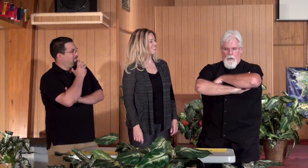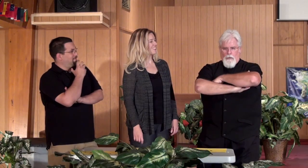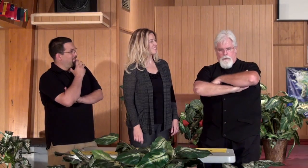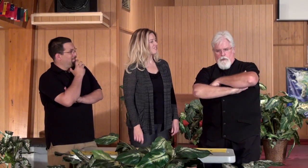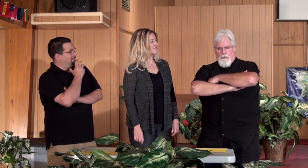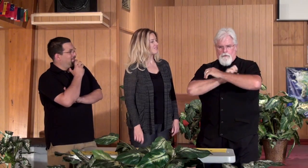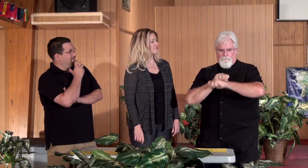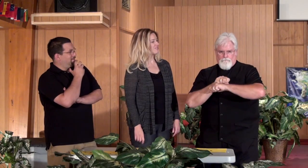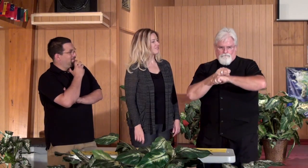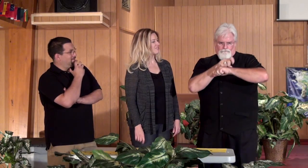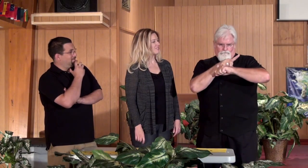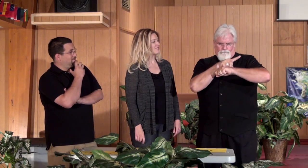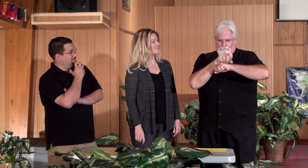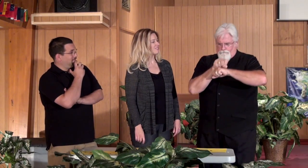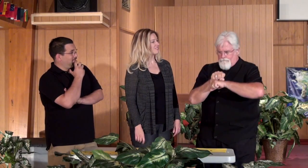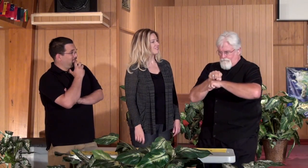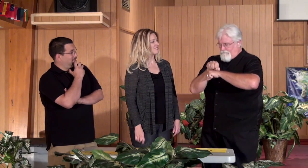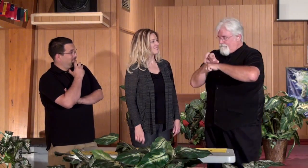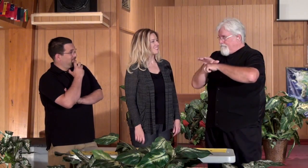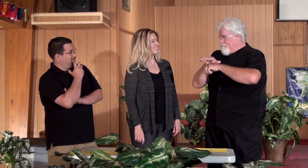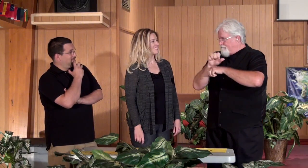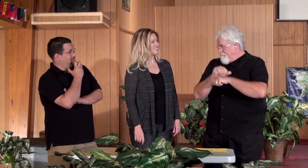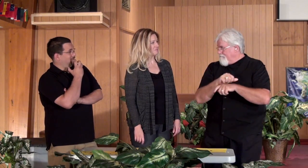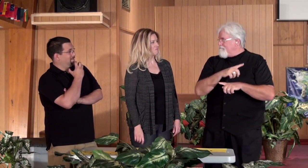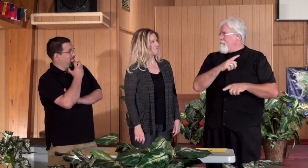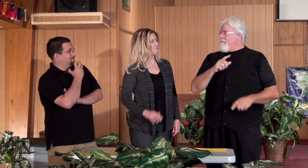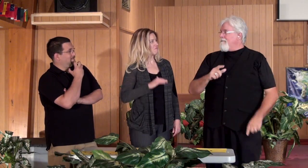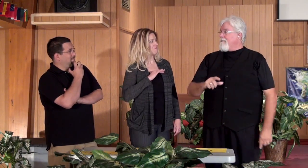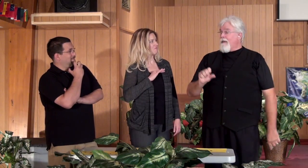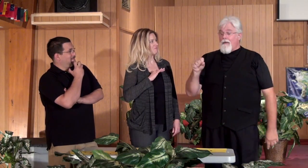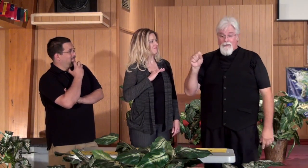this. Candice & Ryan: Wow!